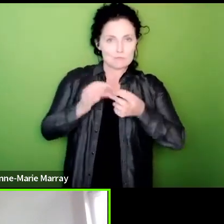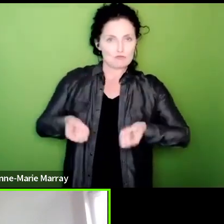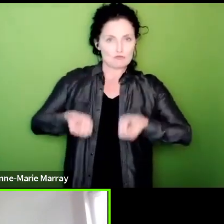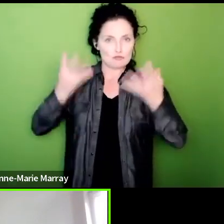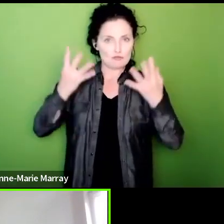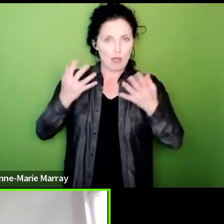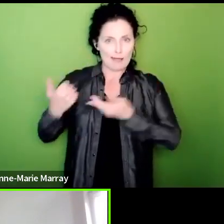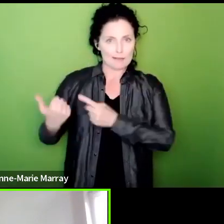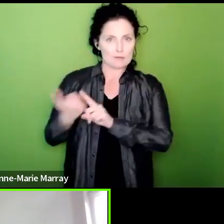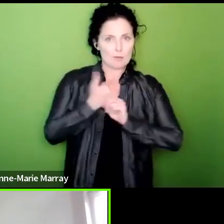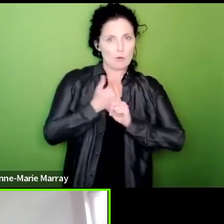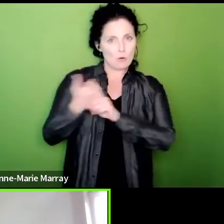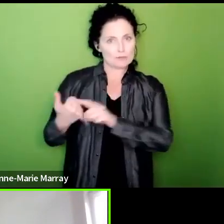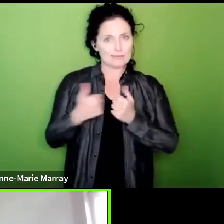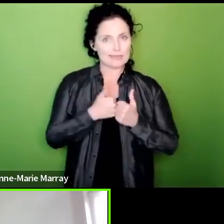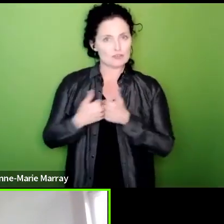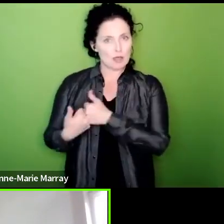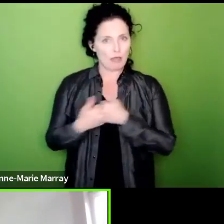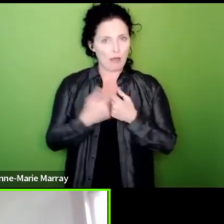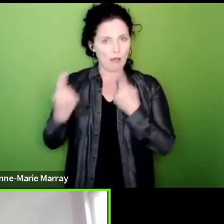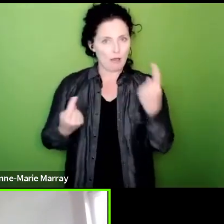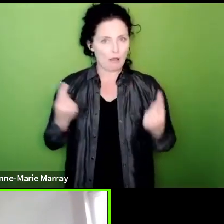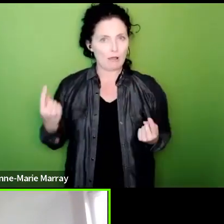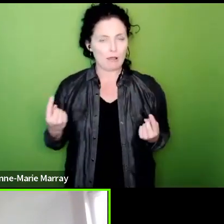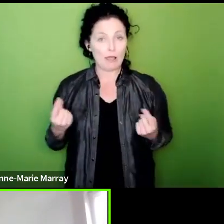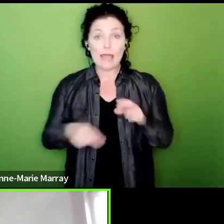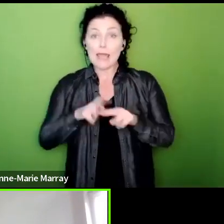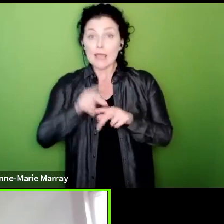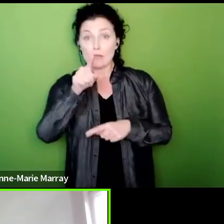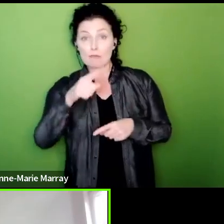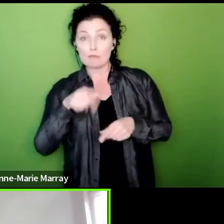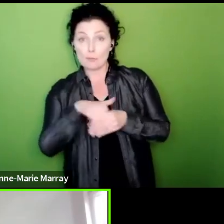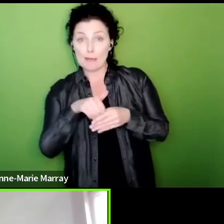the assurance is if you're if you're a member or a rep in an area we want to take part in targeted